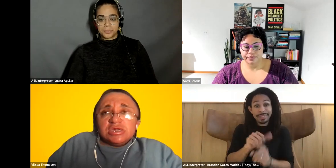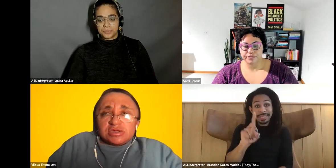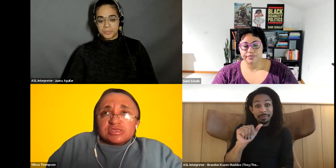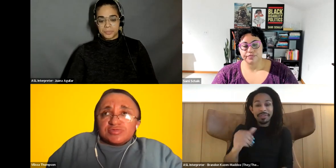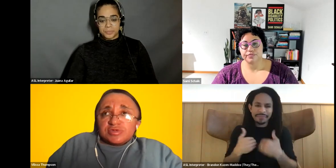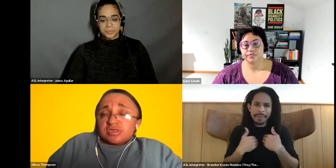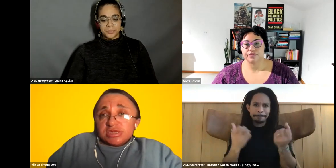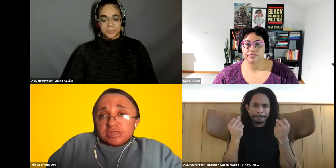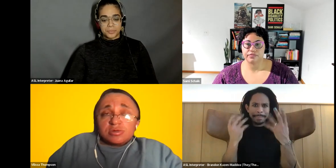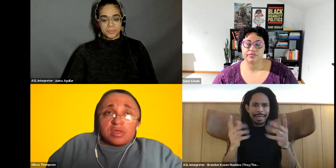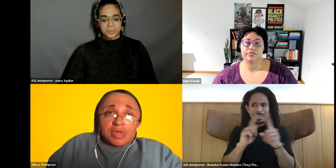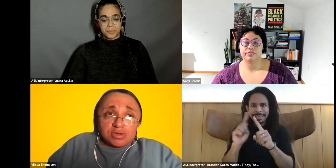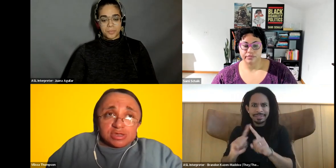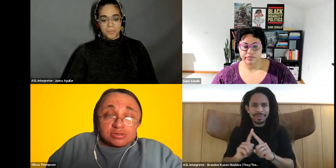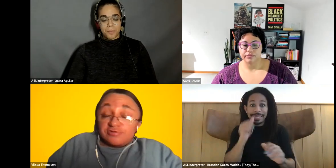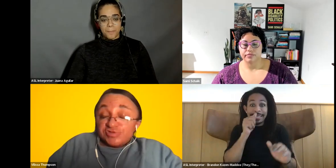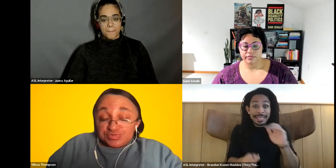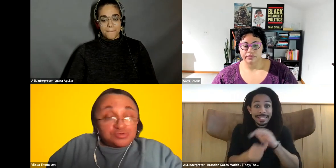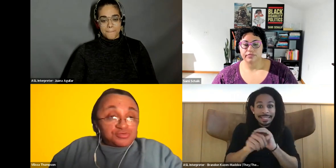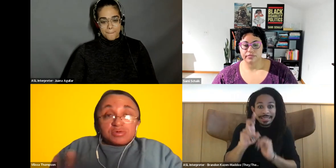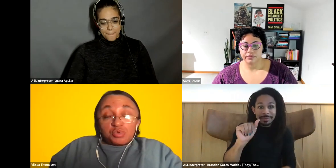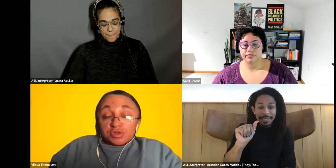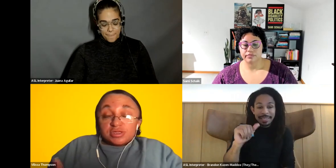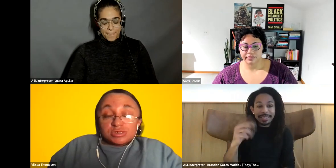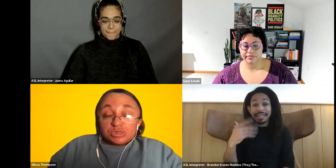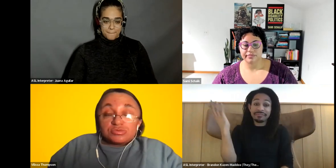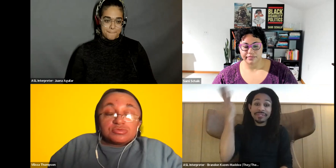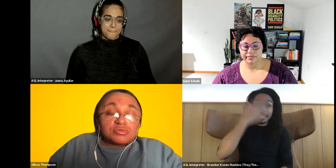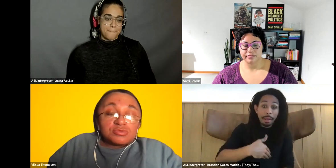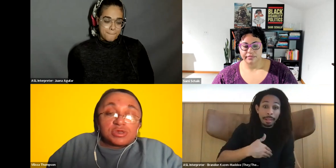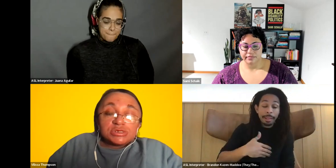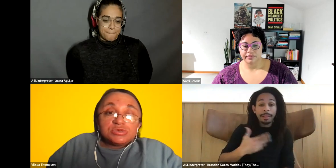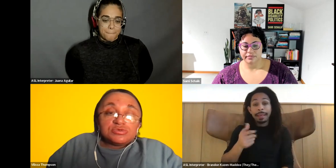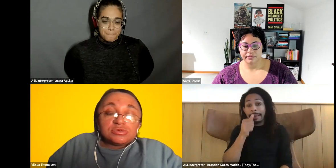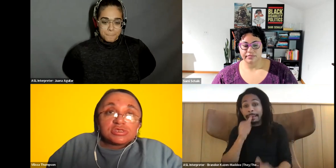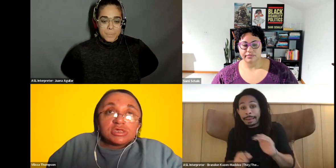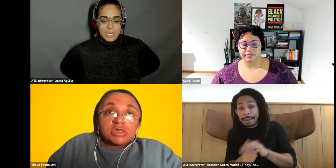Vilissa Thompson: it. It just it's a hidden amount of parents invisible, but have a wording that you want to use.